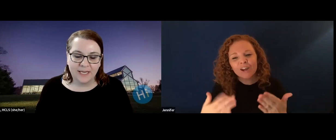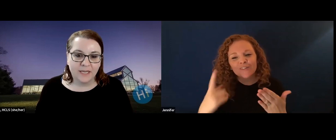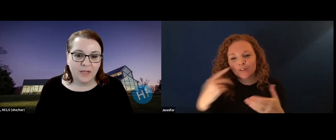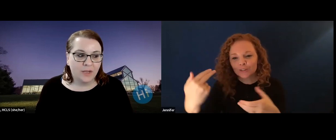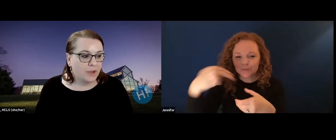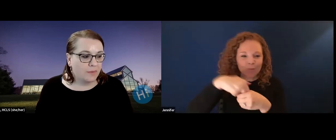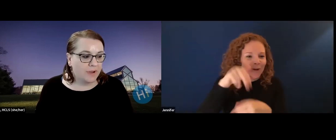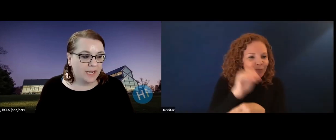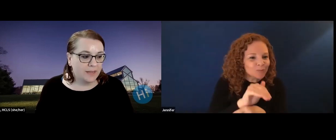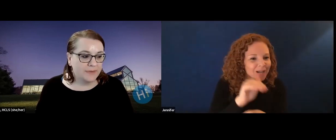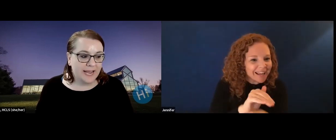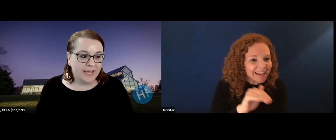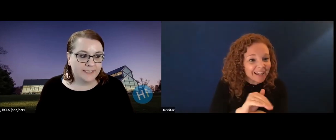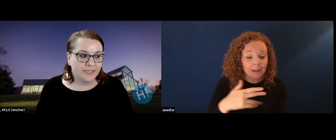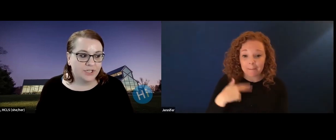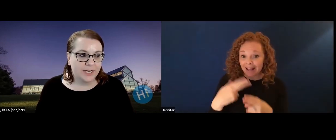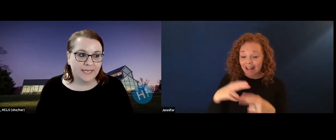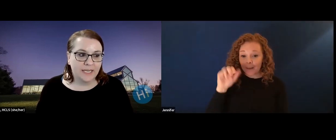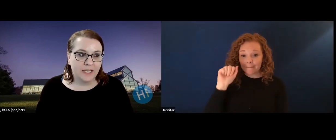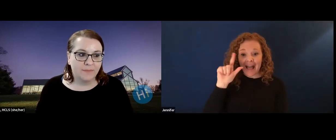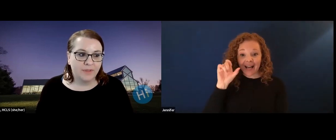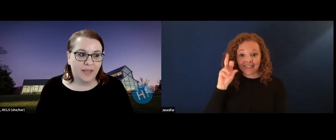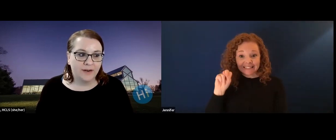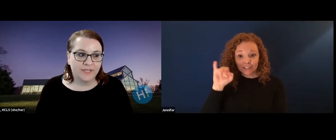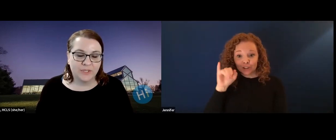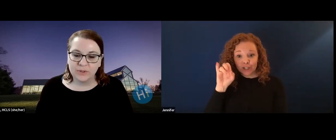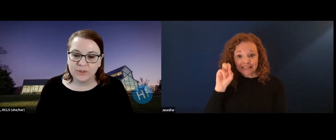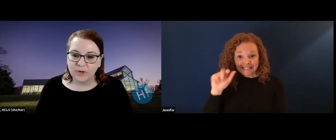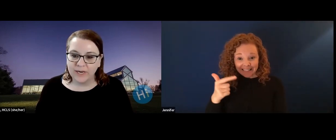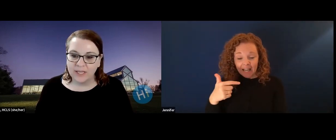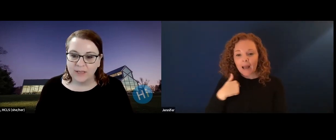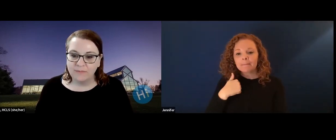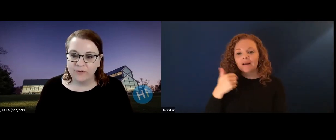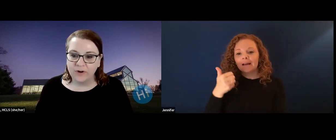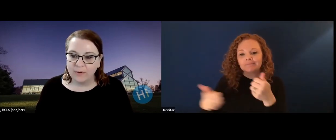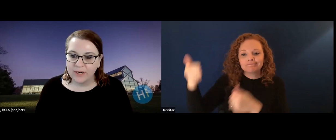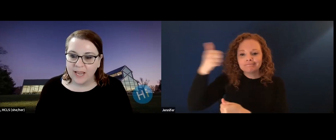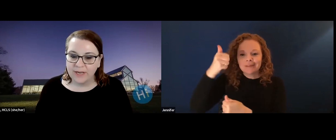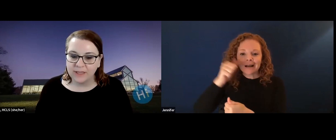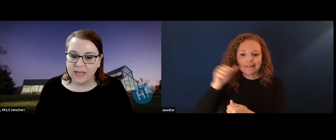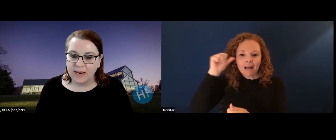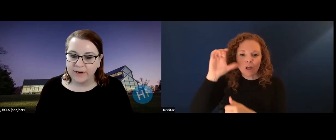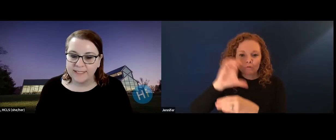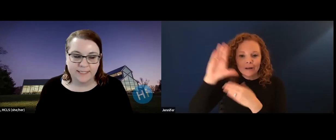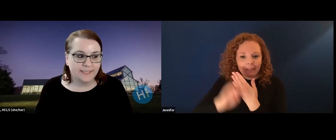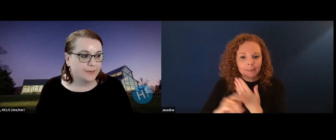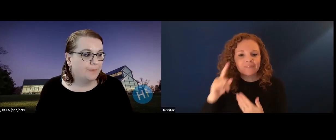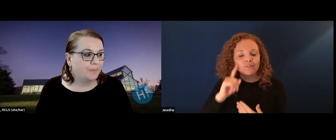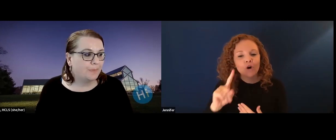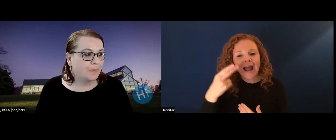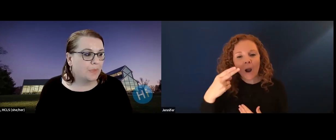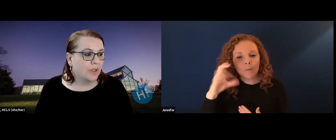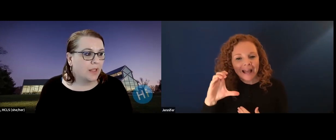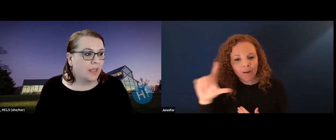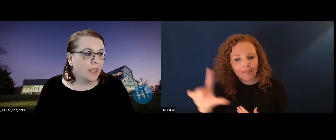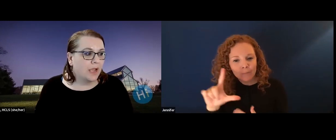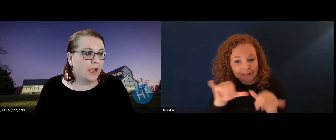Good evening, everyone. Thank you so much for joining us tonight. My name is Allison Jessing. And I'm the head of